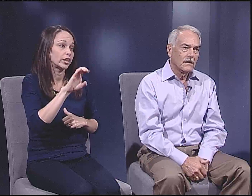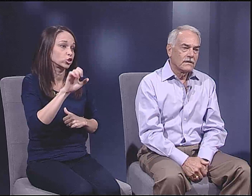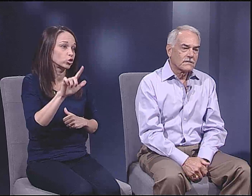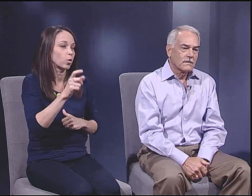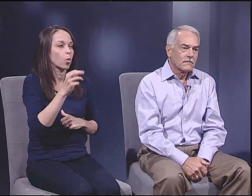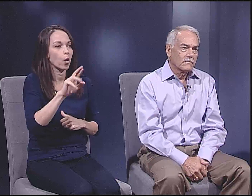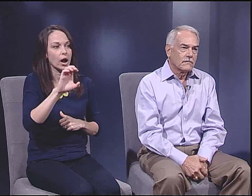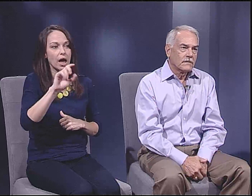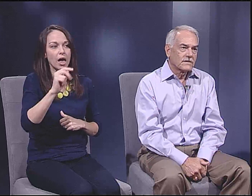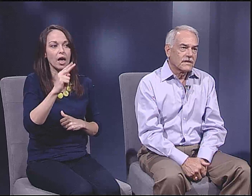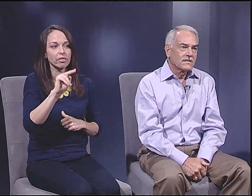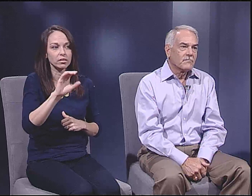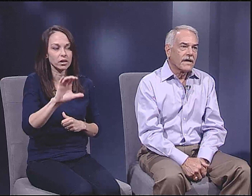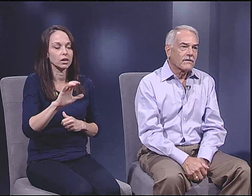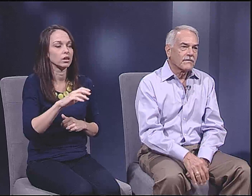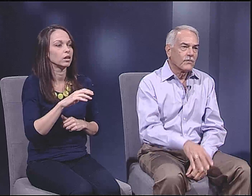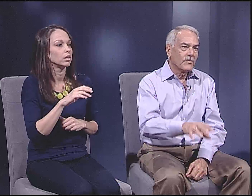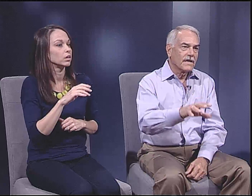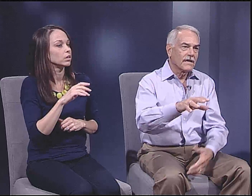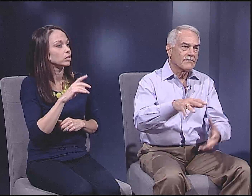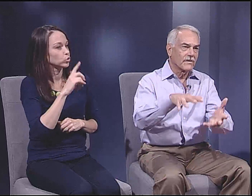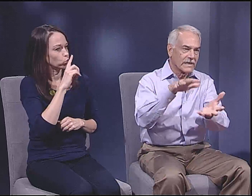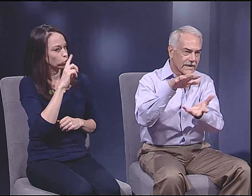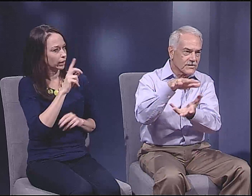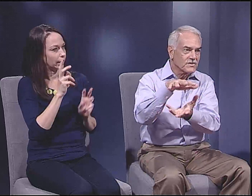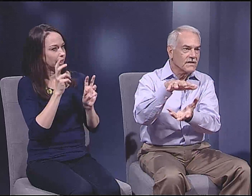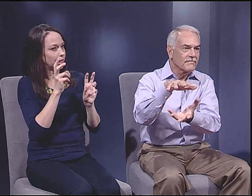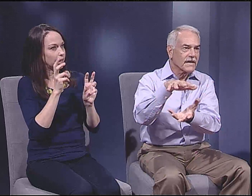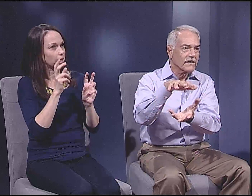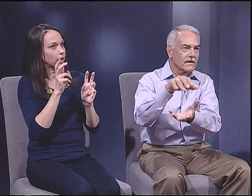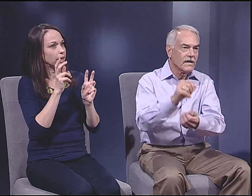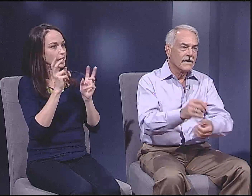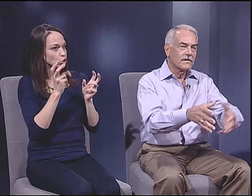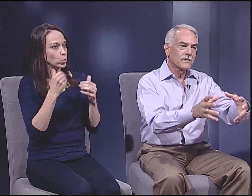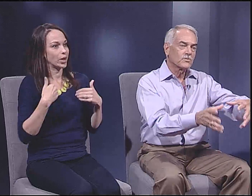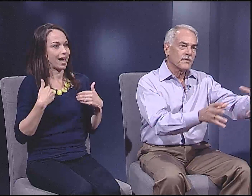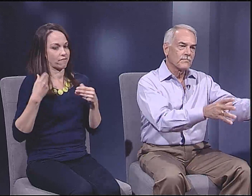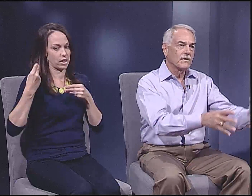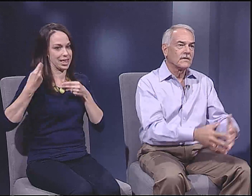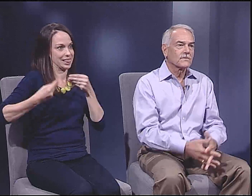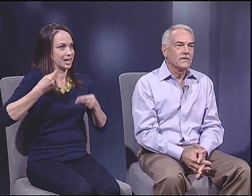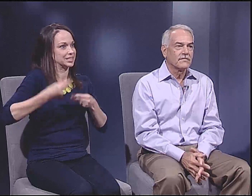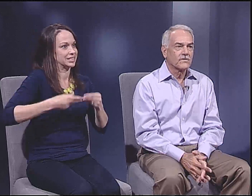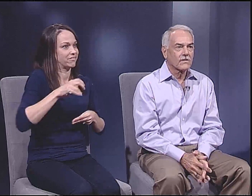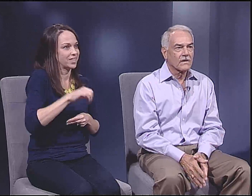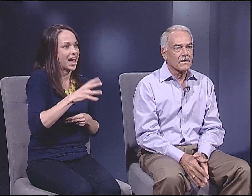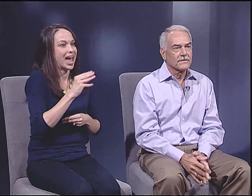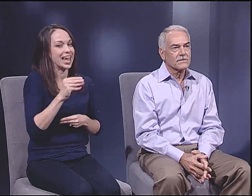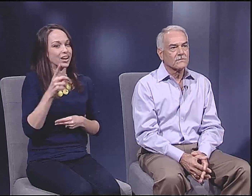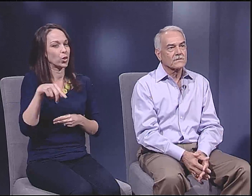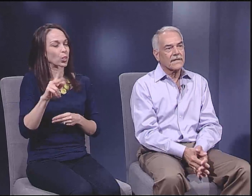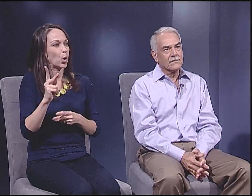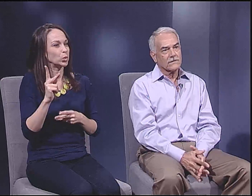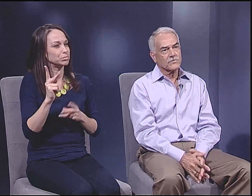And so, it's a matter that we have with a legacy of that. And that those people also have internalized that culture.